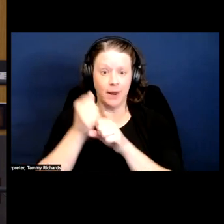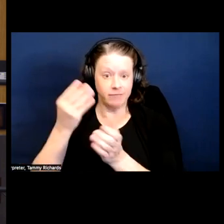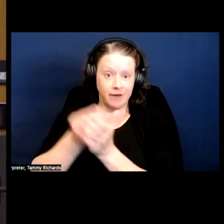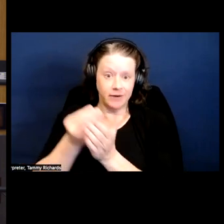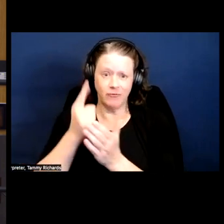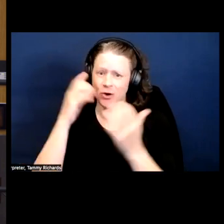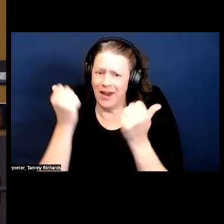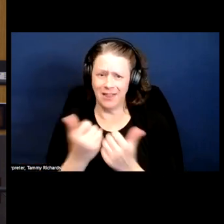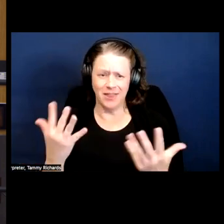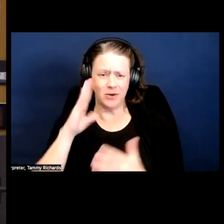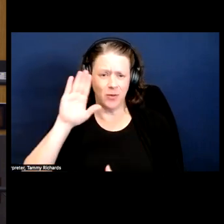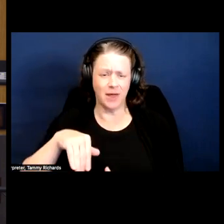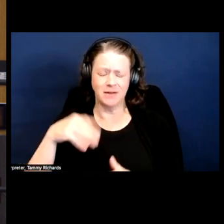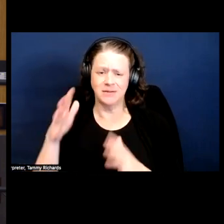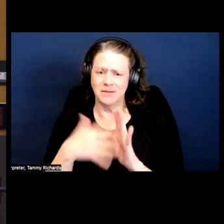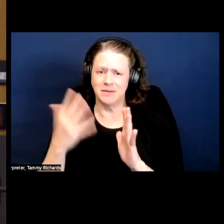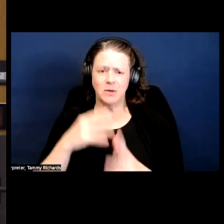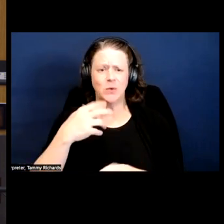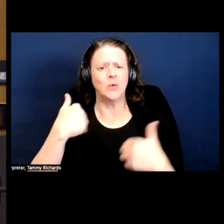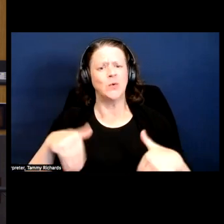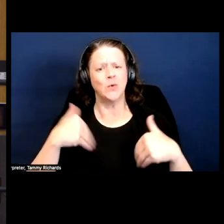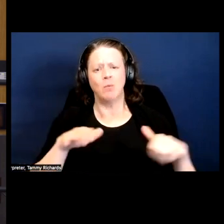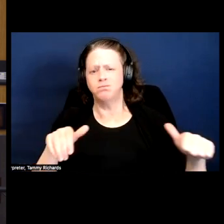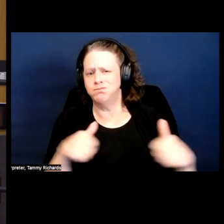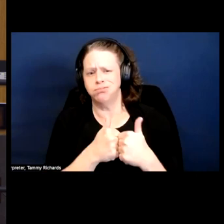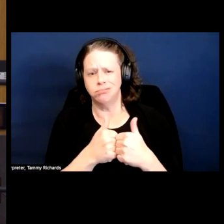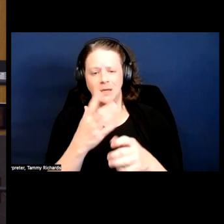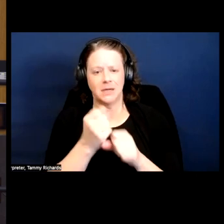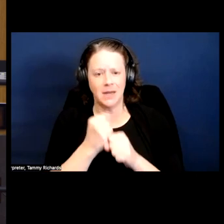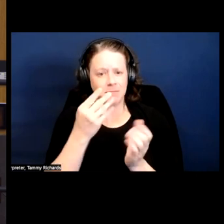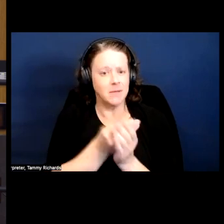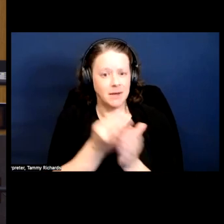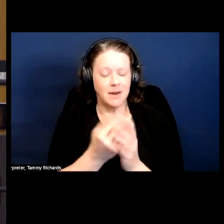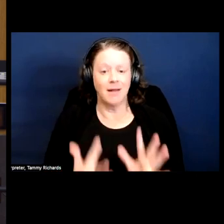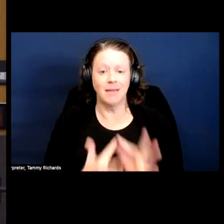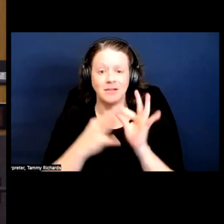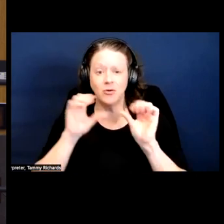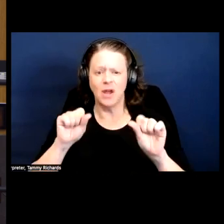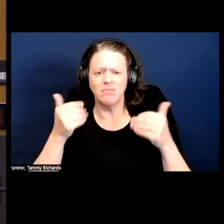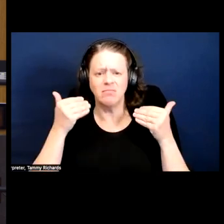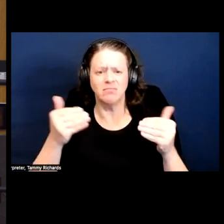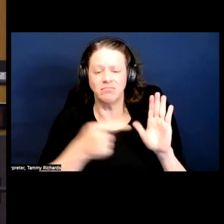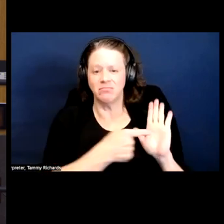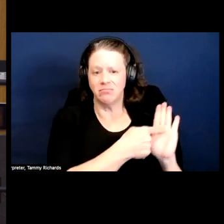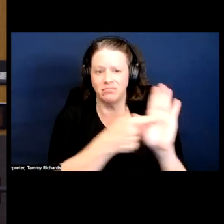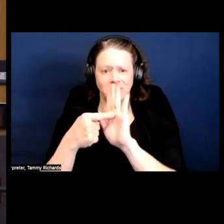for anything, we know it's hard to get funding for anything that demonstrates a clear, concrete,